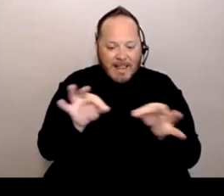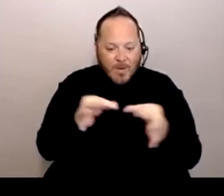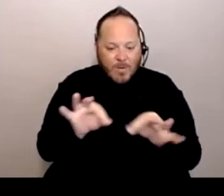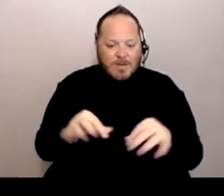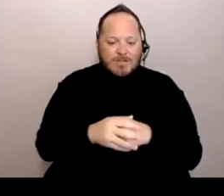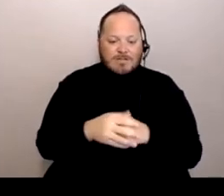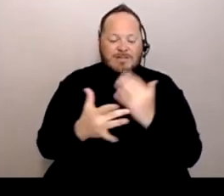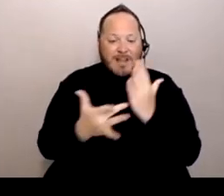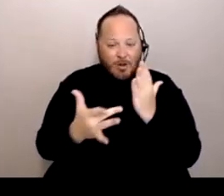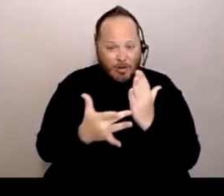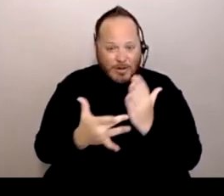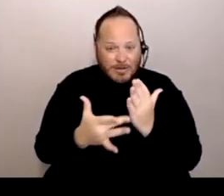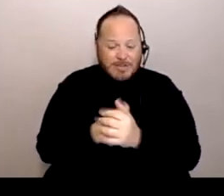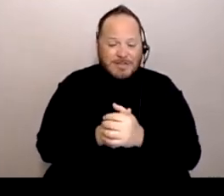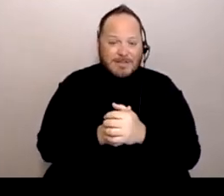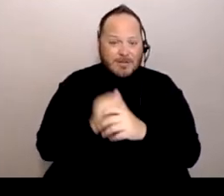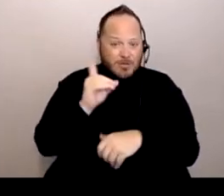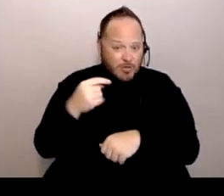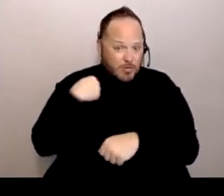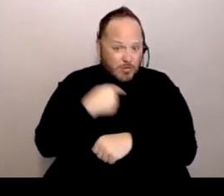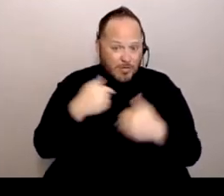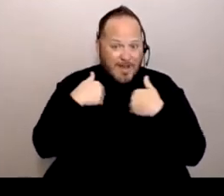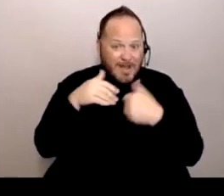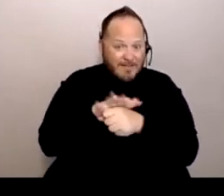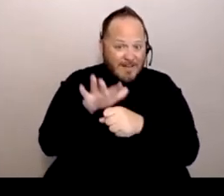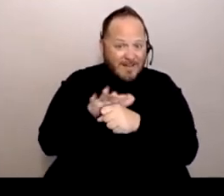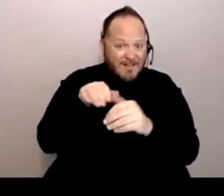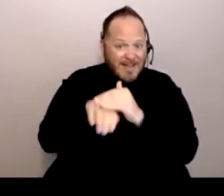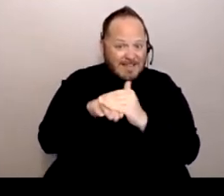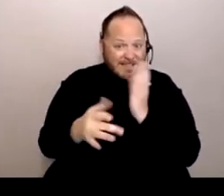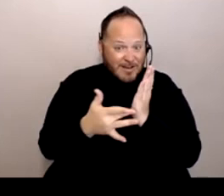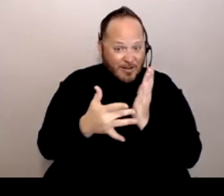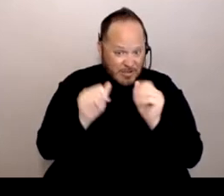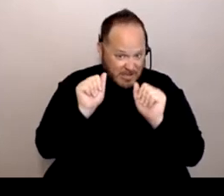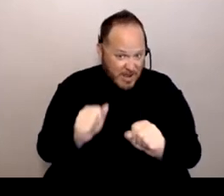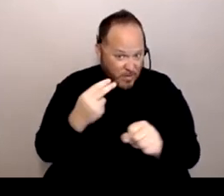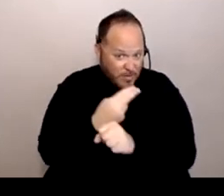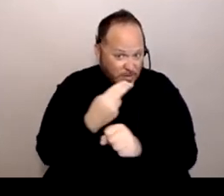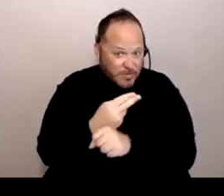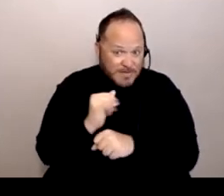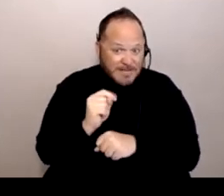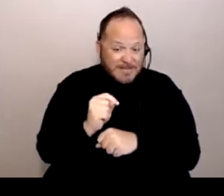Do we have enough access to technology? Are we able to use it? The masks. I mean, that's another example,